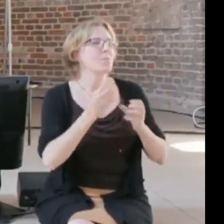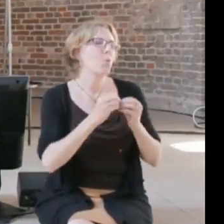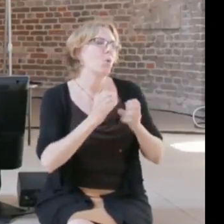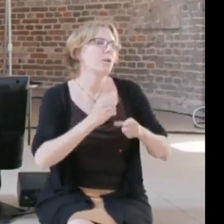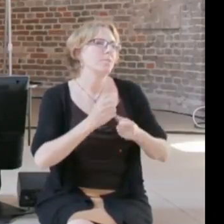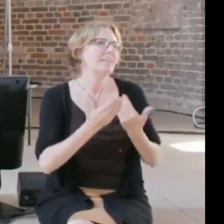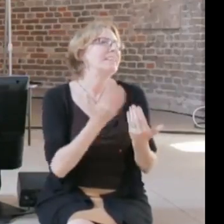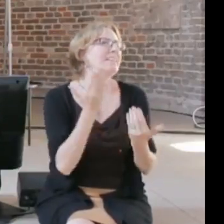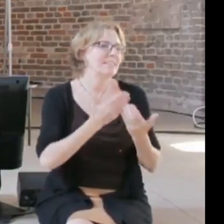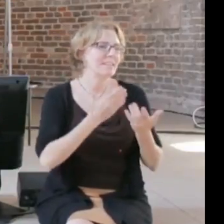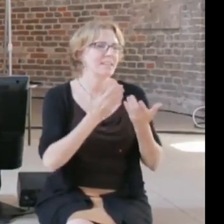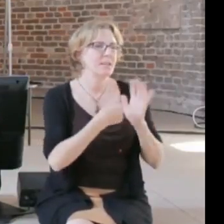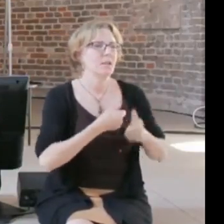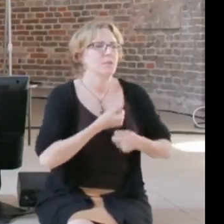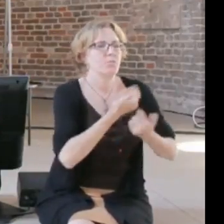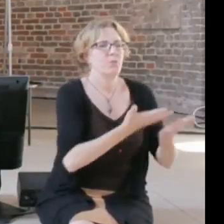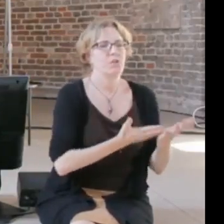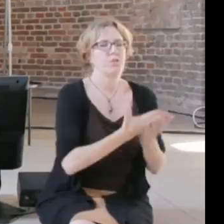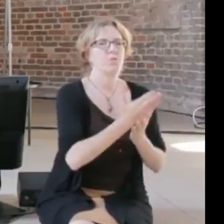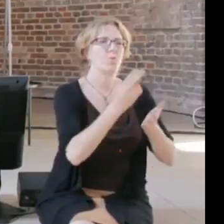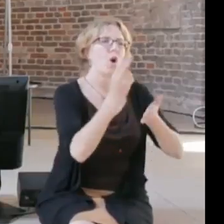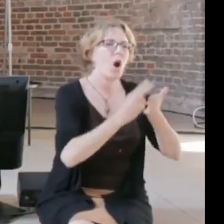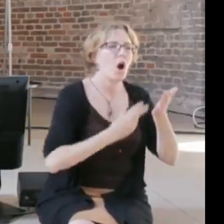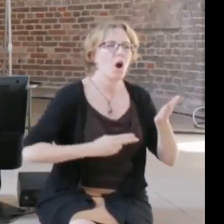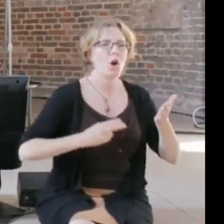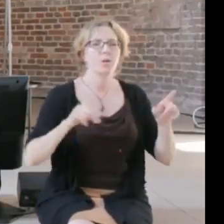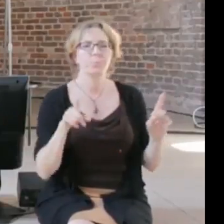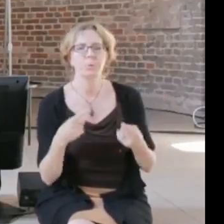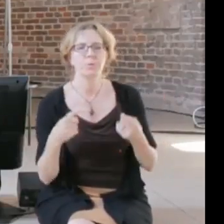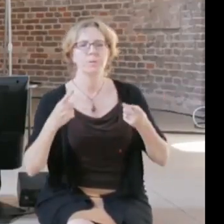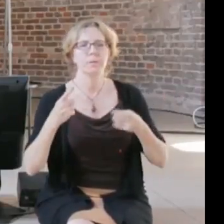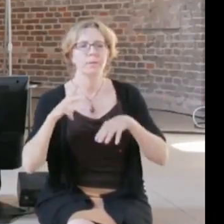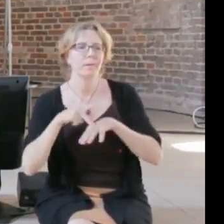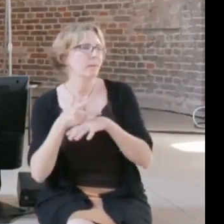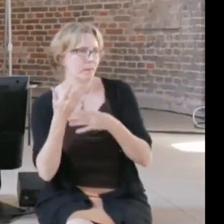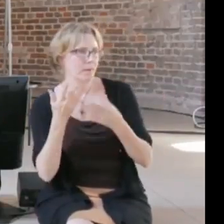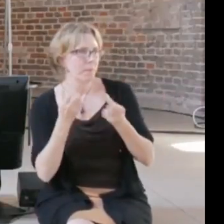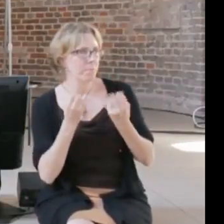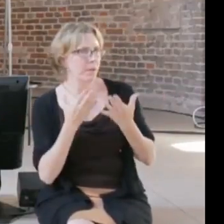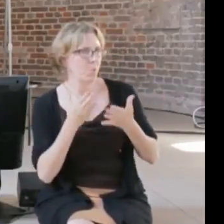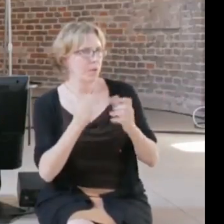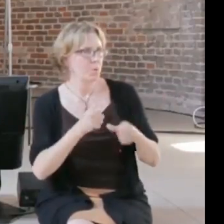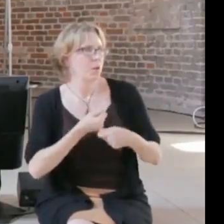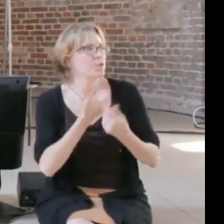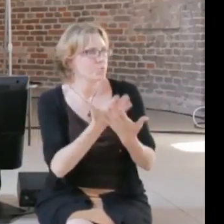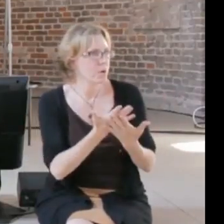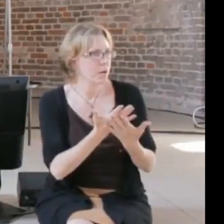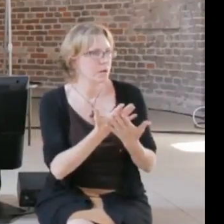experiences, and maybe not necessarily just having the facts written down and provided